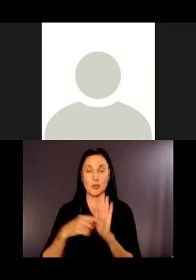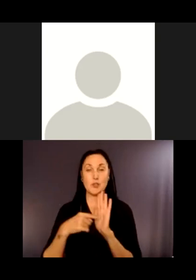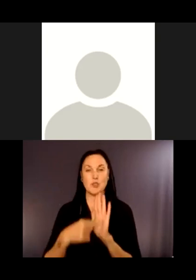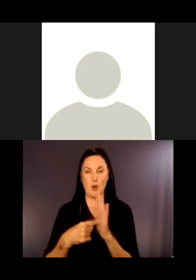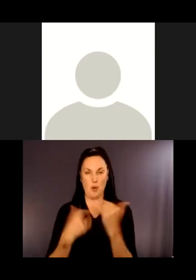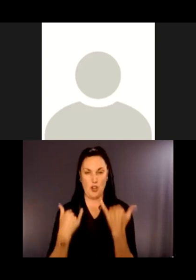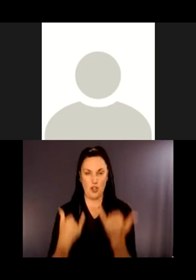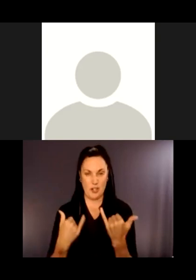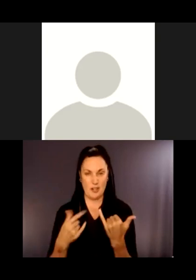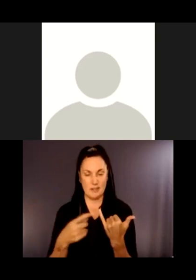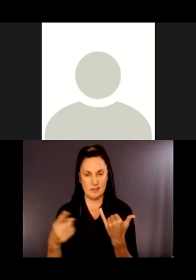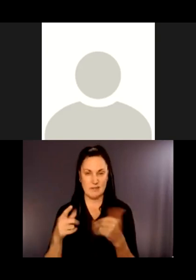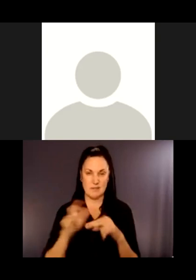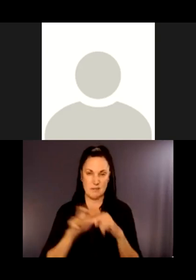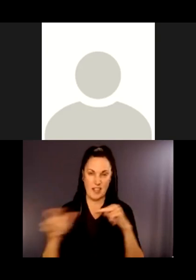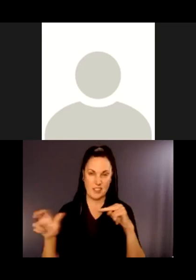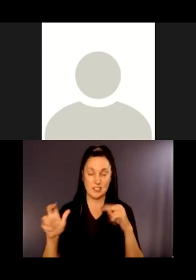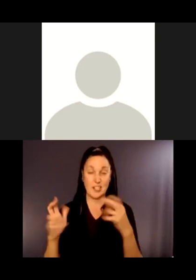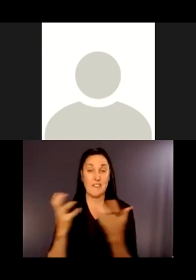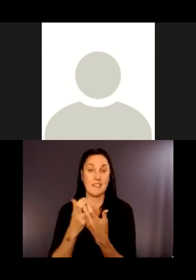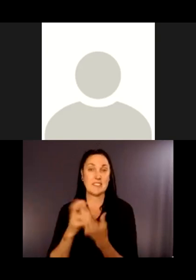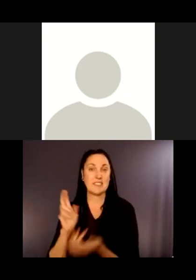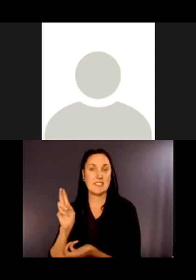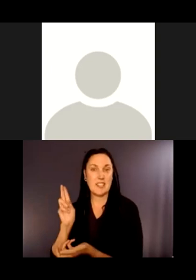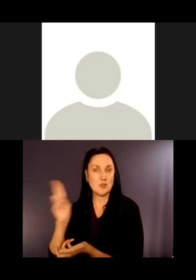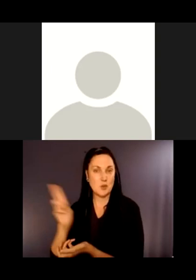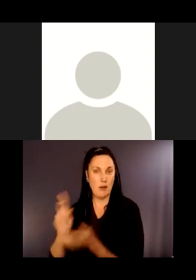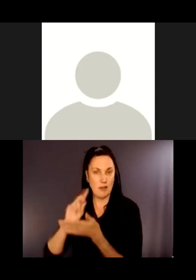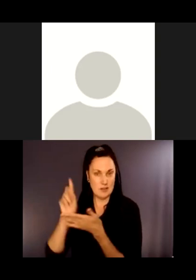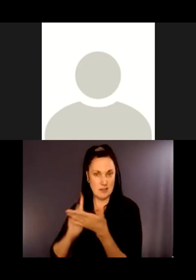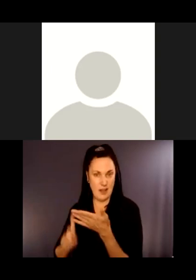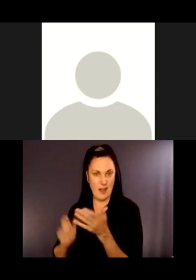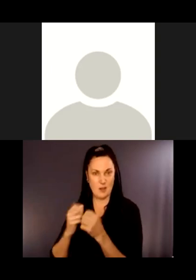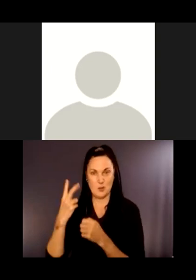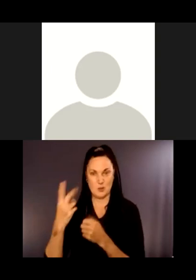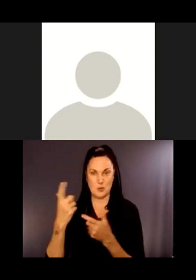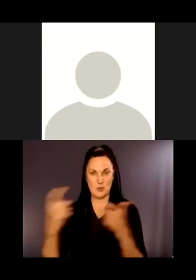wooden, log inspired, and fits the historical design of the trail entrance that we currently have.